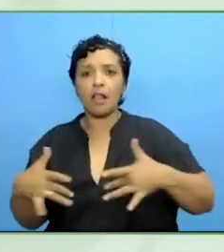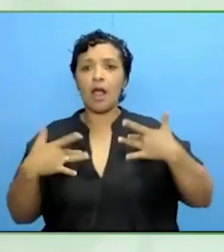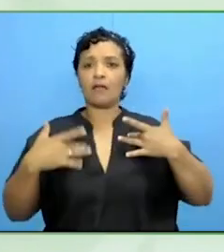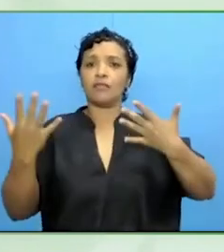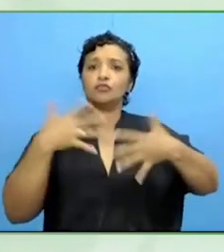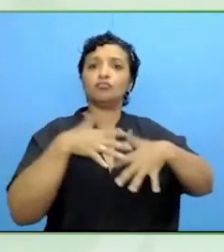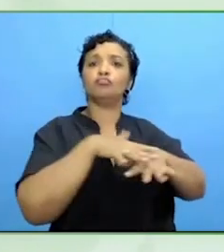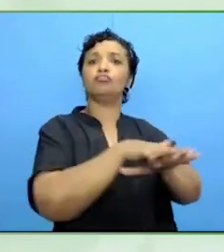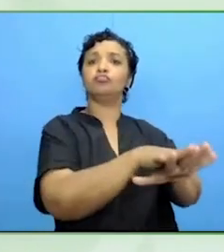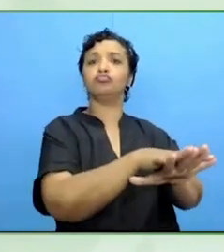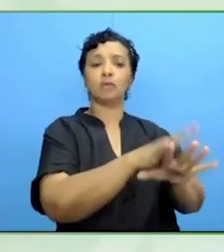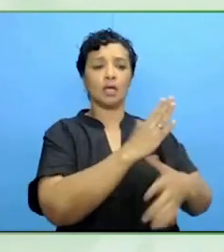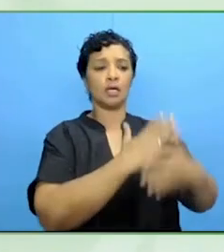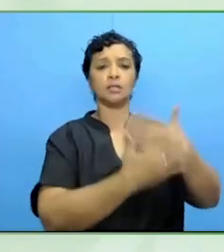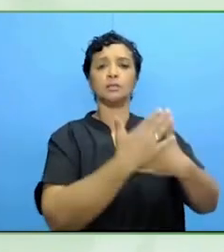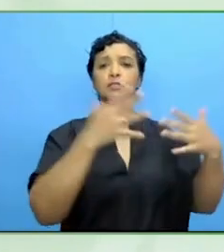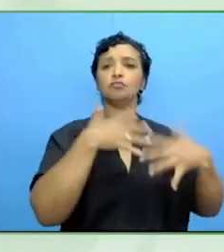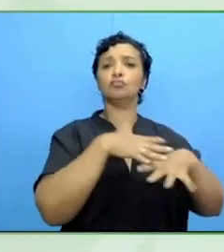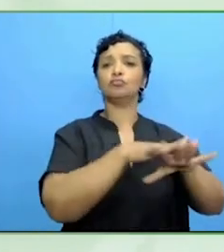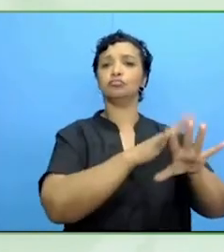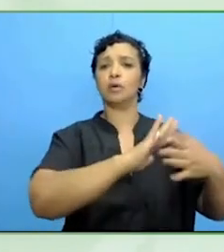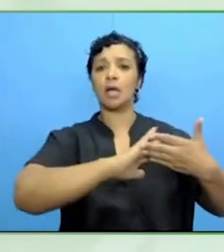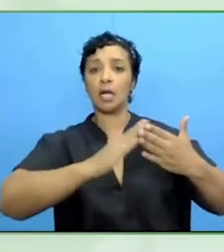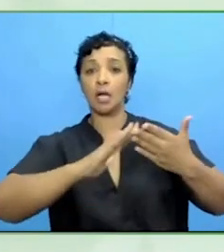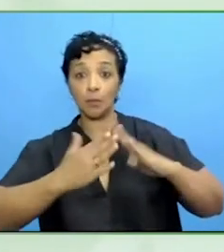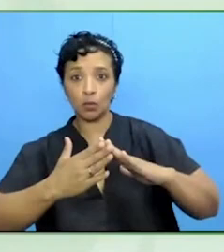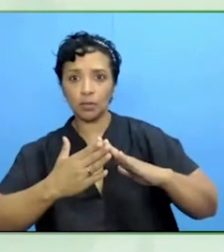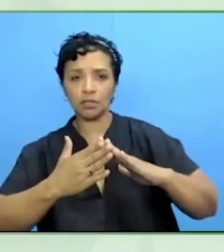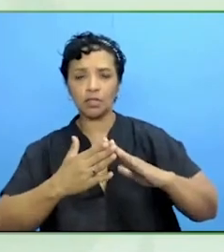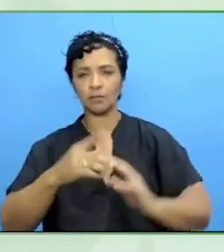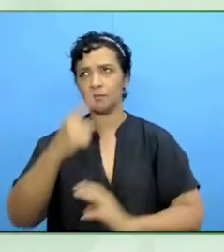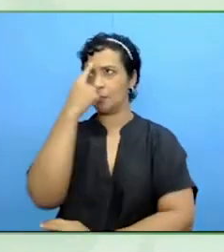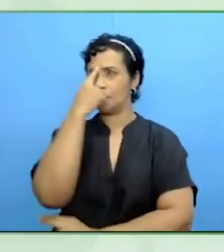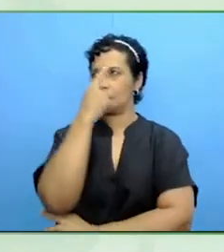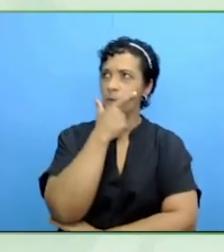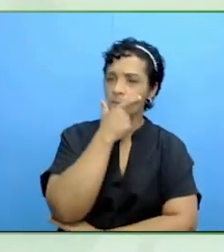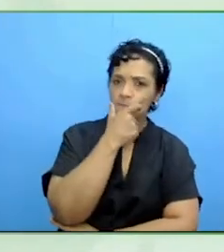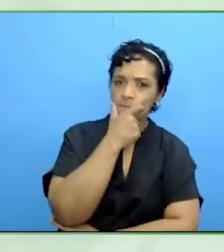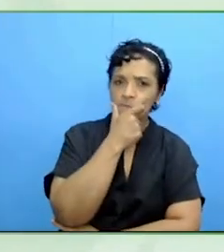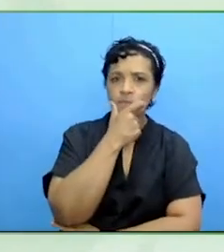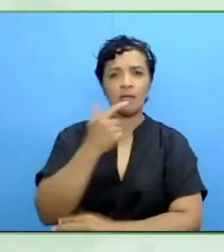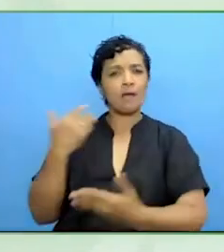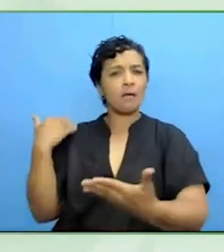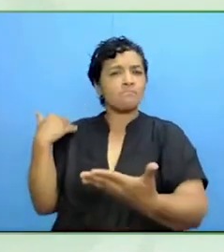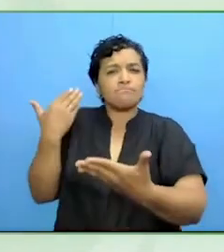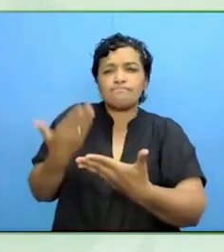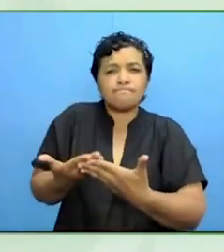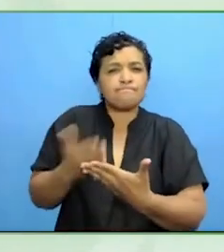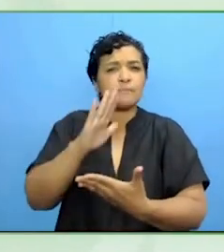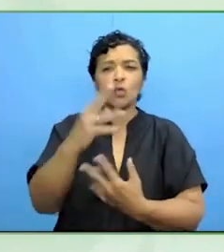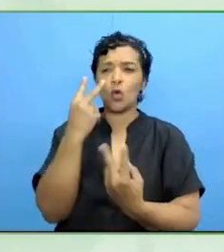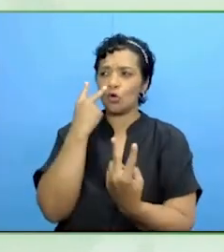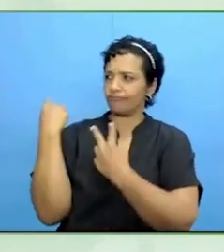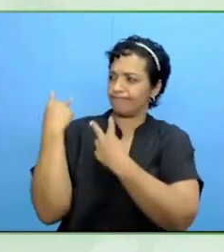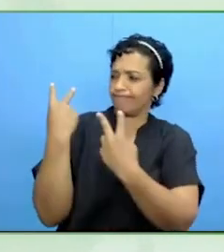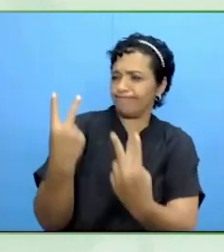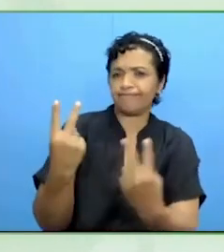Are you learning from the past that you cannot look at them in silos. Tell us about the way that you are convening the power of change.